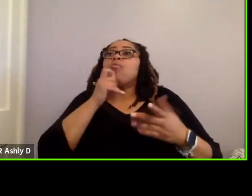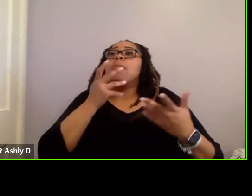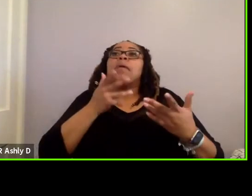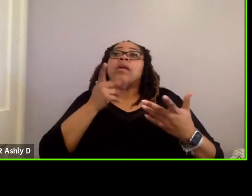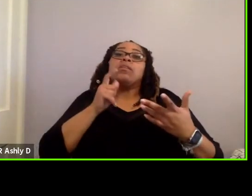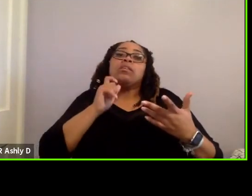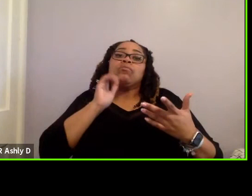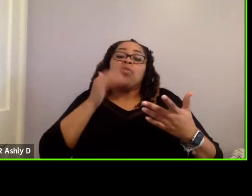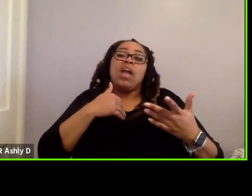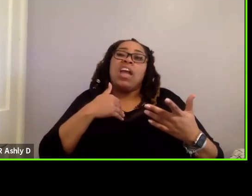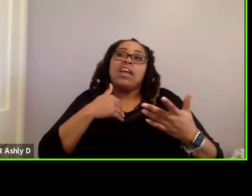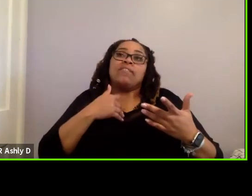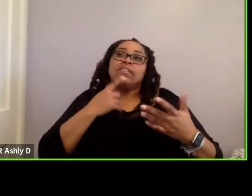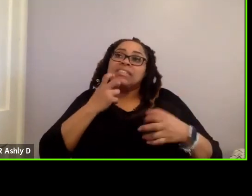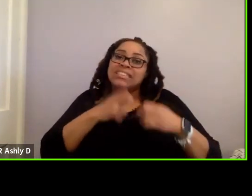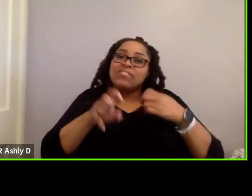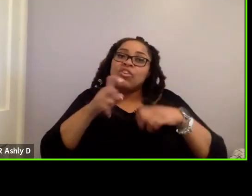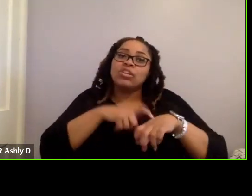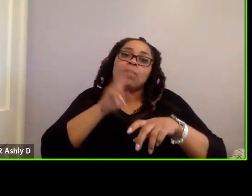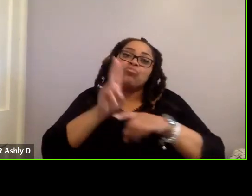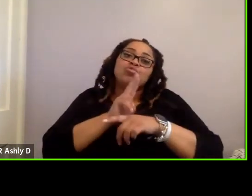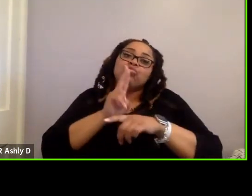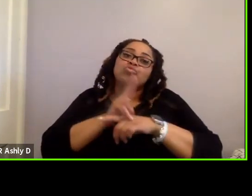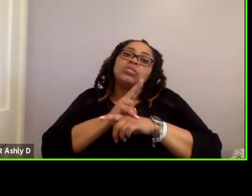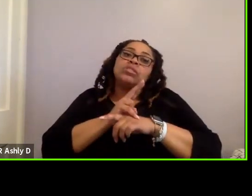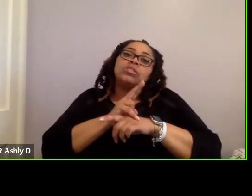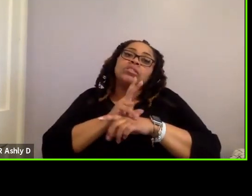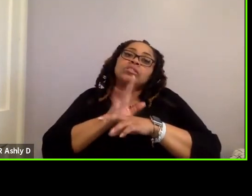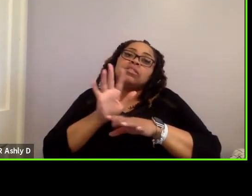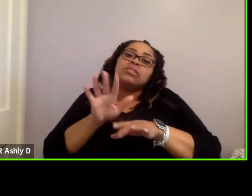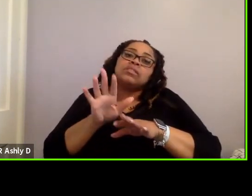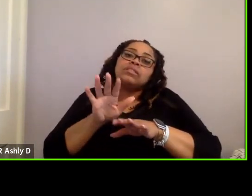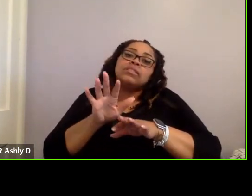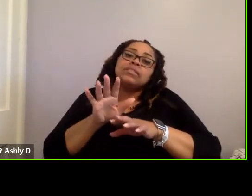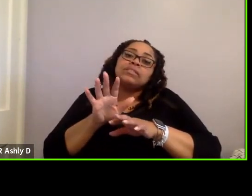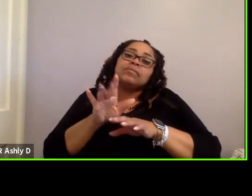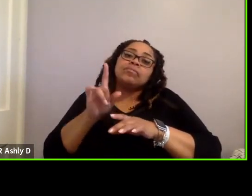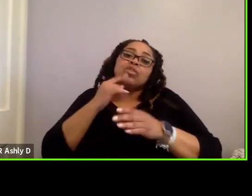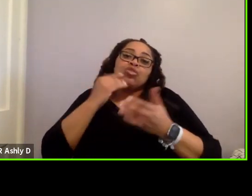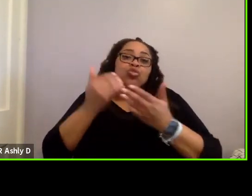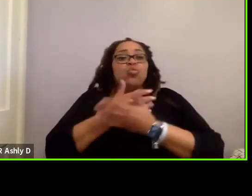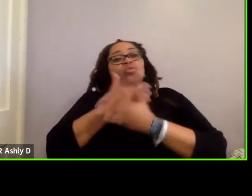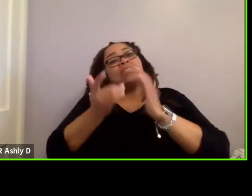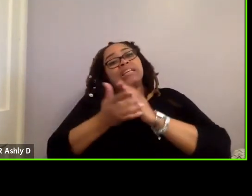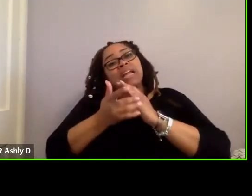have a, a very difficult time using this new technology.